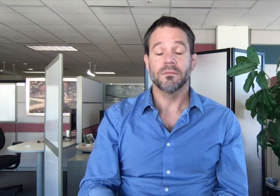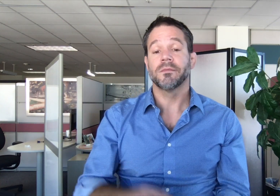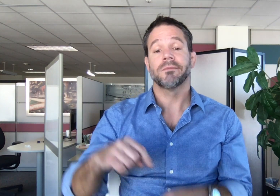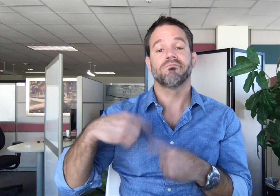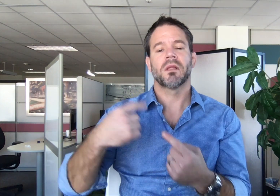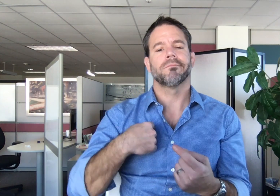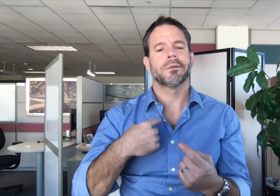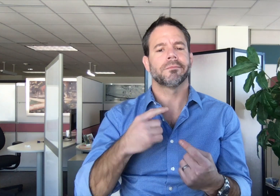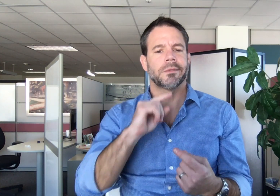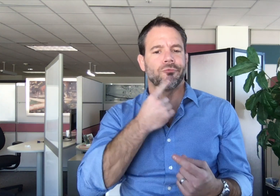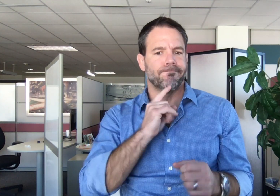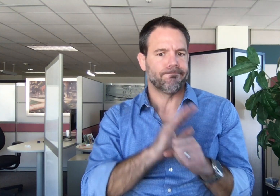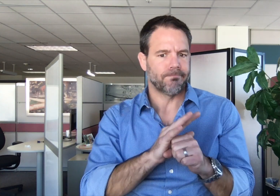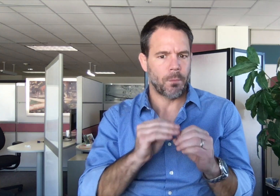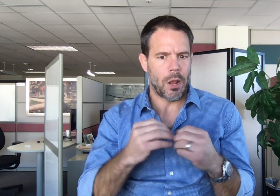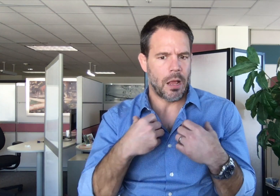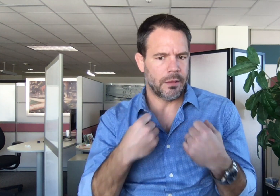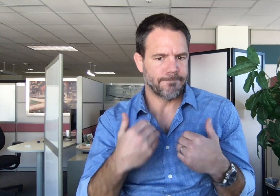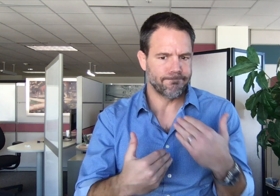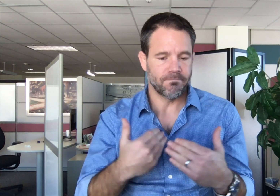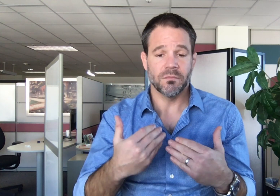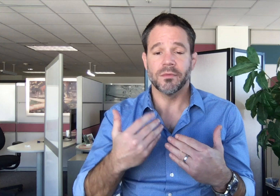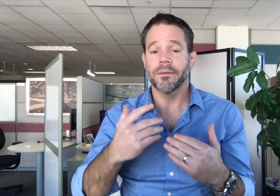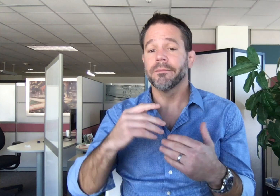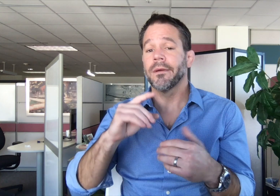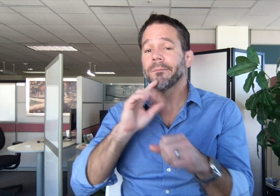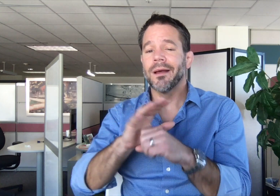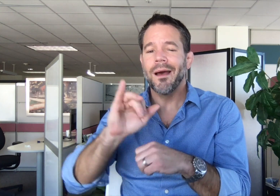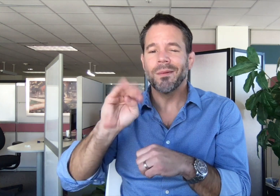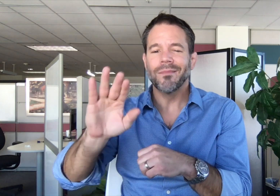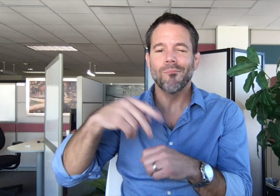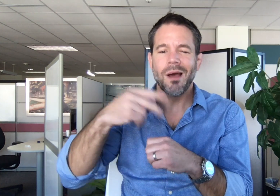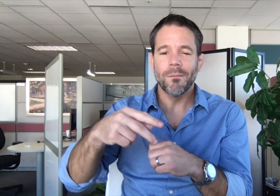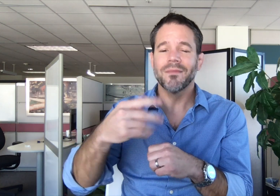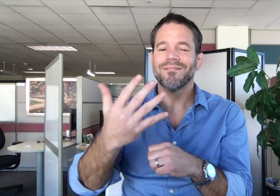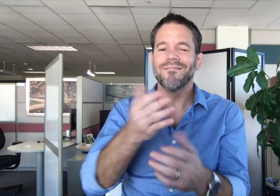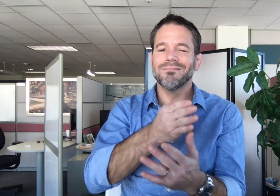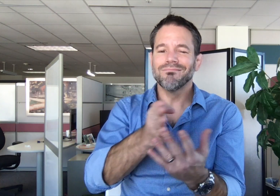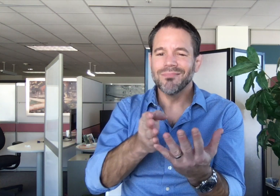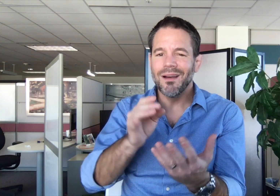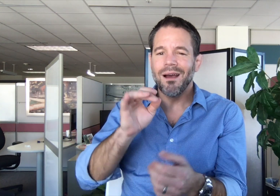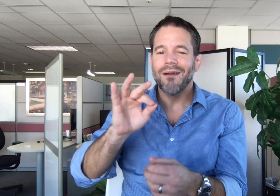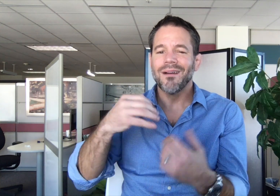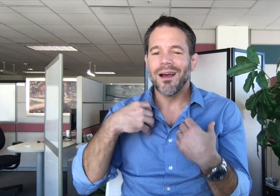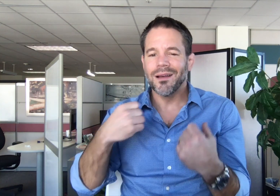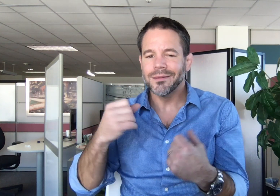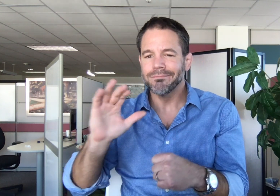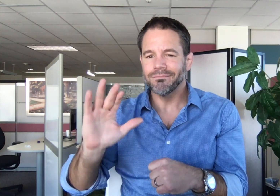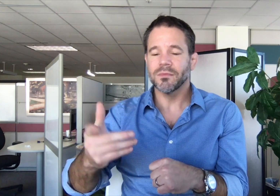Since then, I have devised a plan to commit to IBM's Five Dimensions of Health religiously